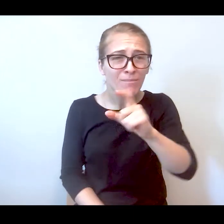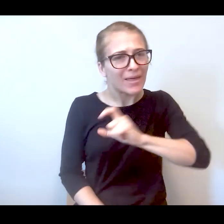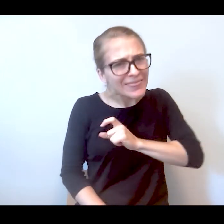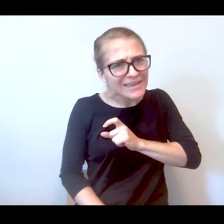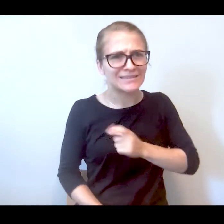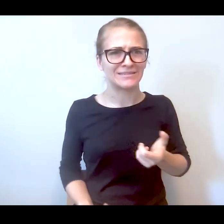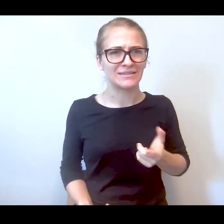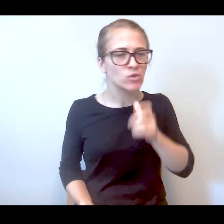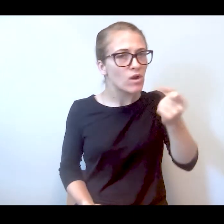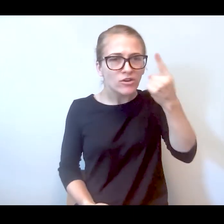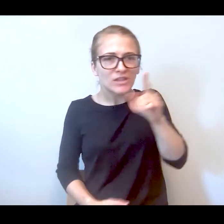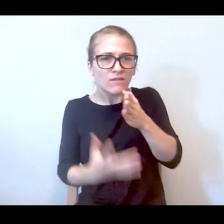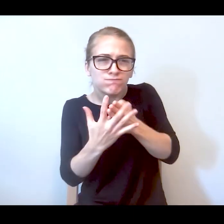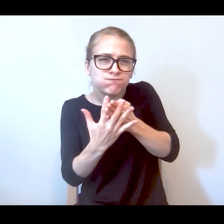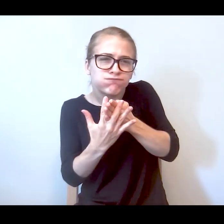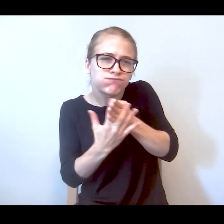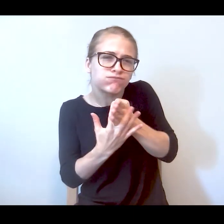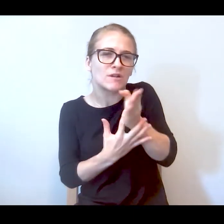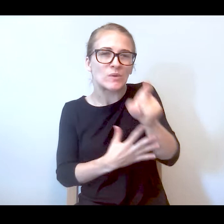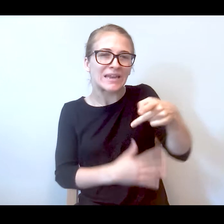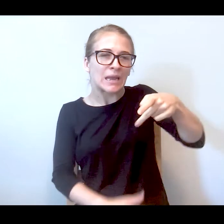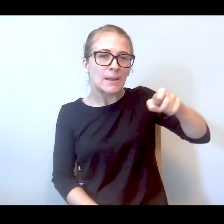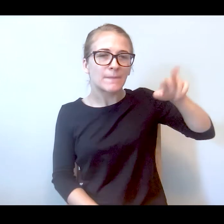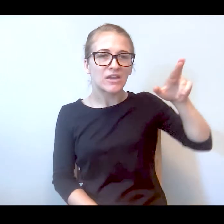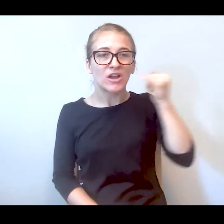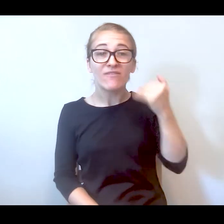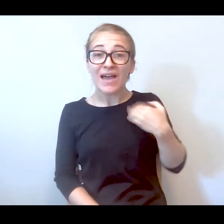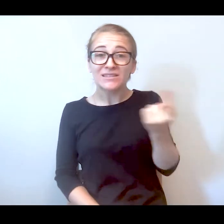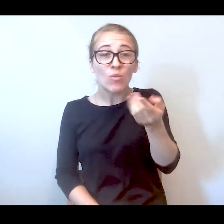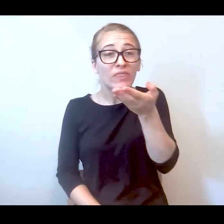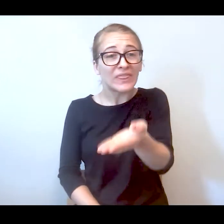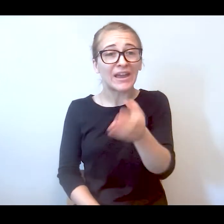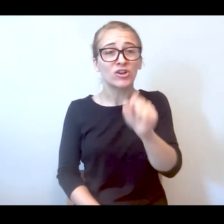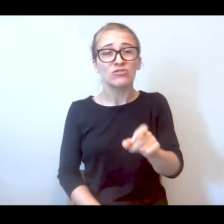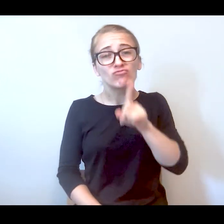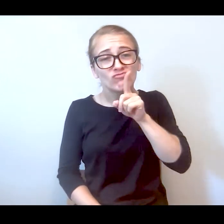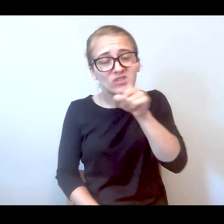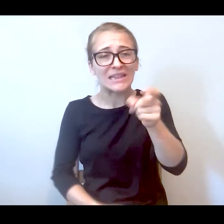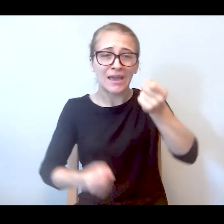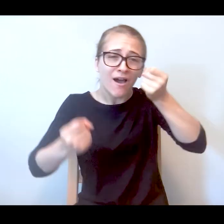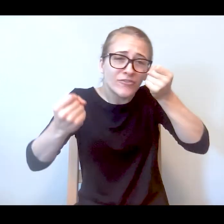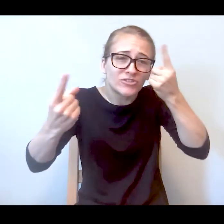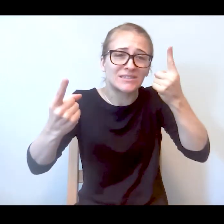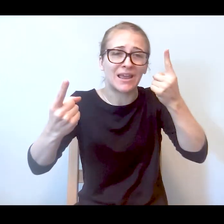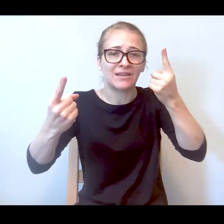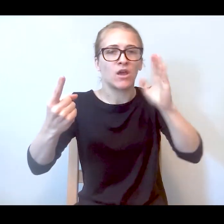understand what he's going through. We need peers. If we had somebody at the door to understand him, he